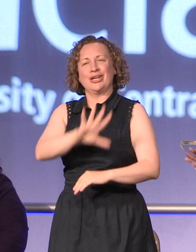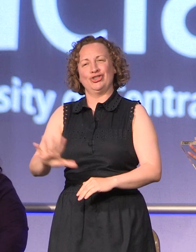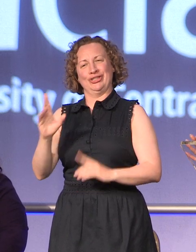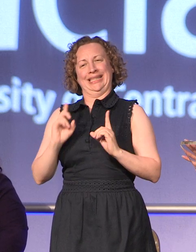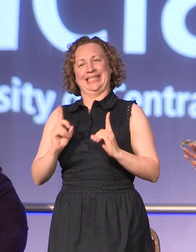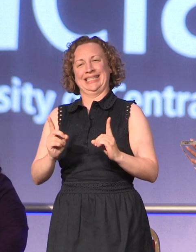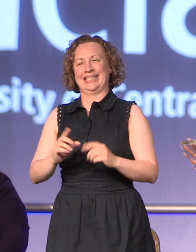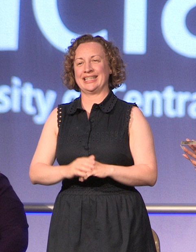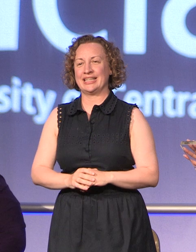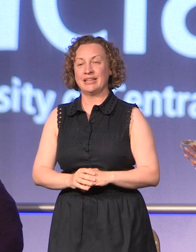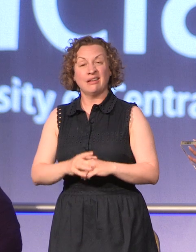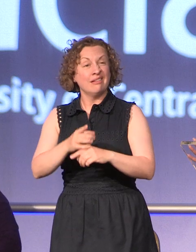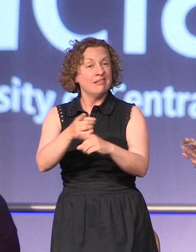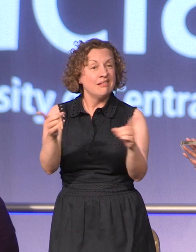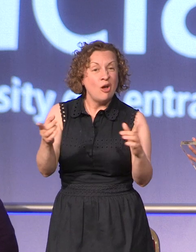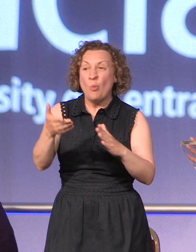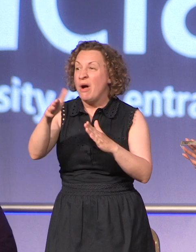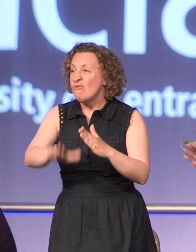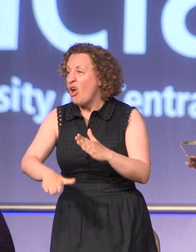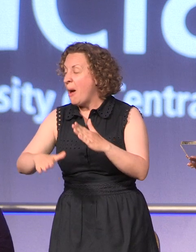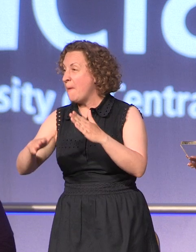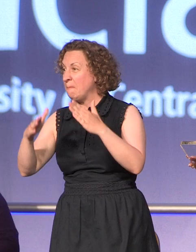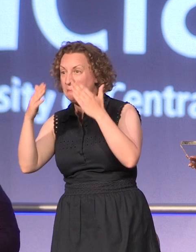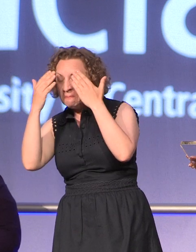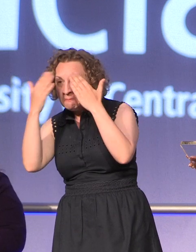matter where you are all from, i know you're all from different places but you